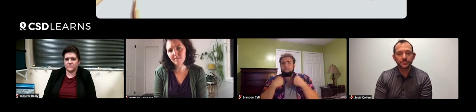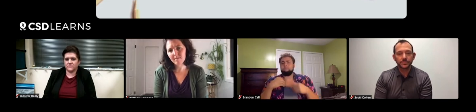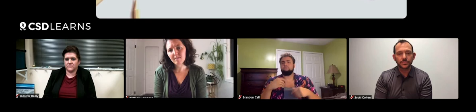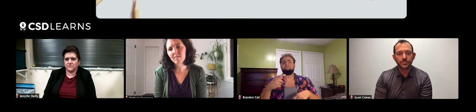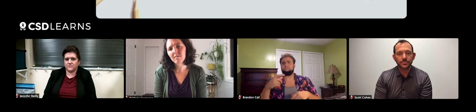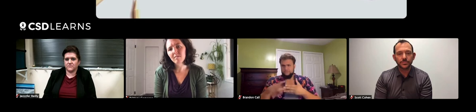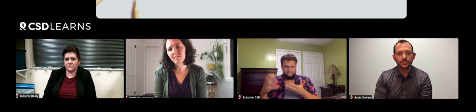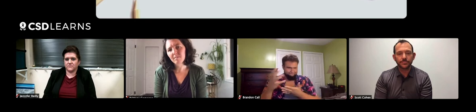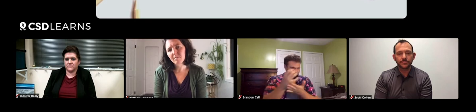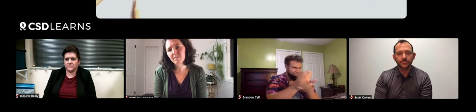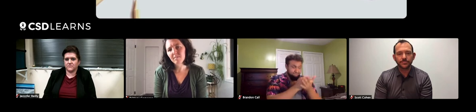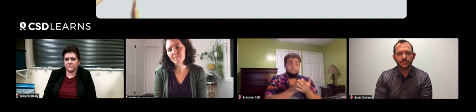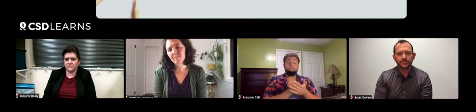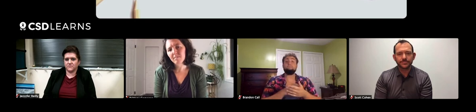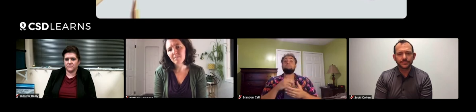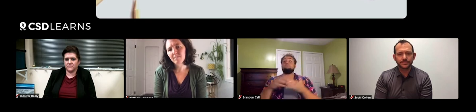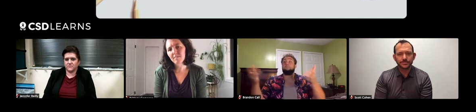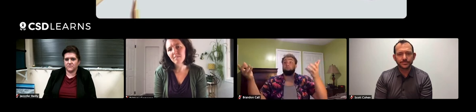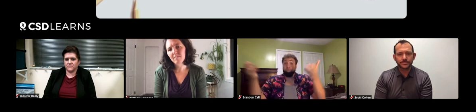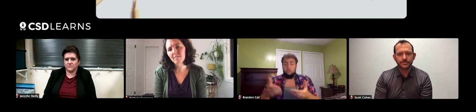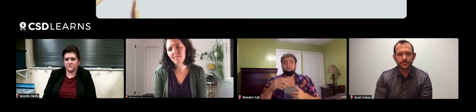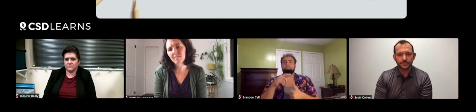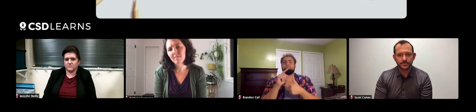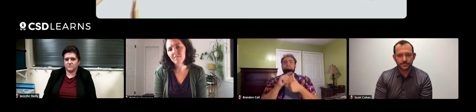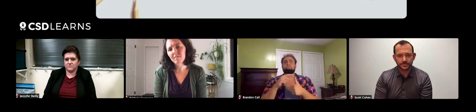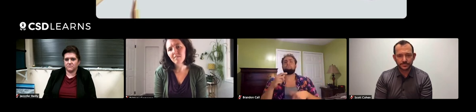I've had times when I've done that with the students. They bring in the animals,